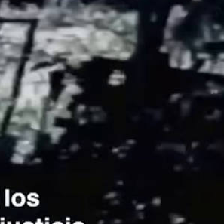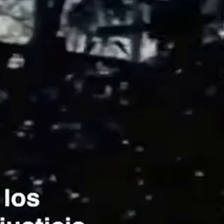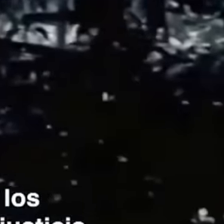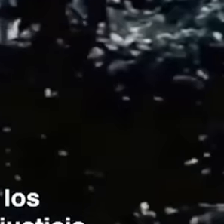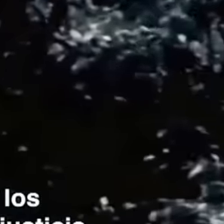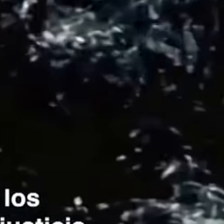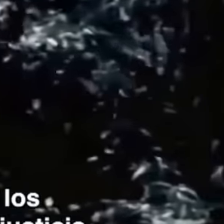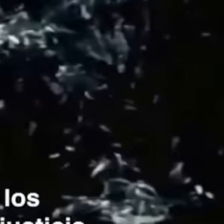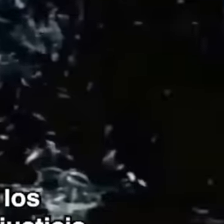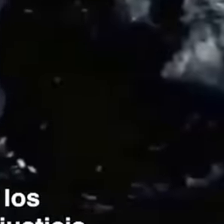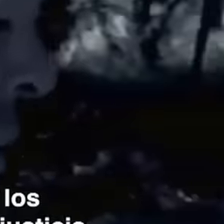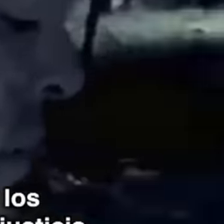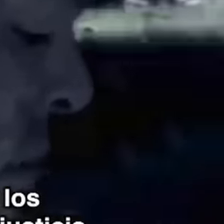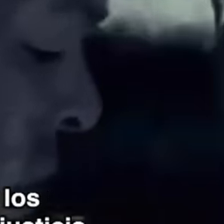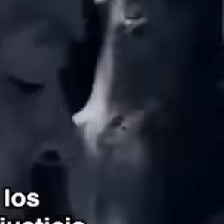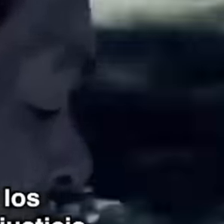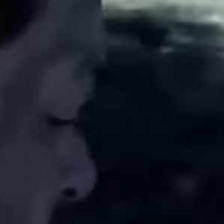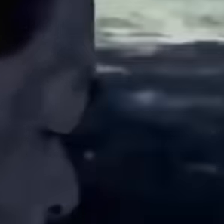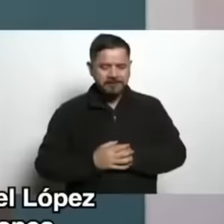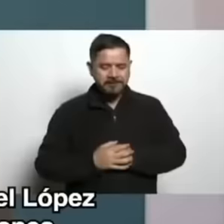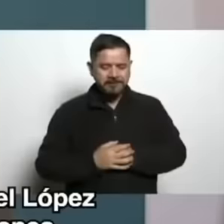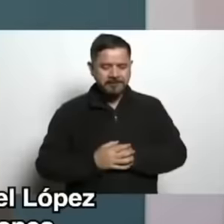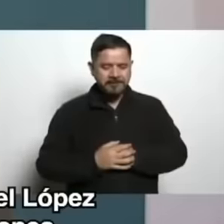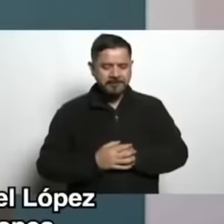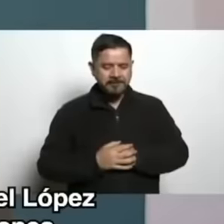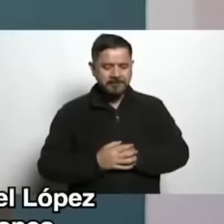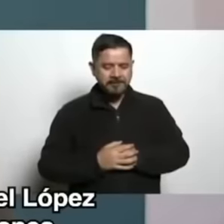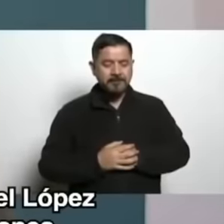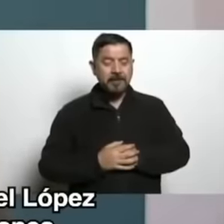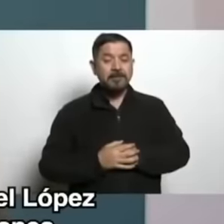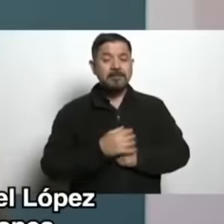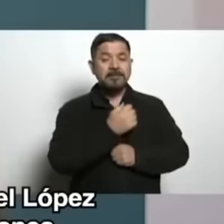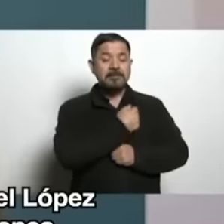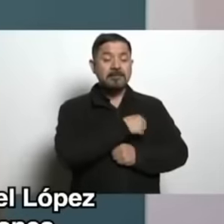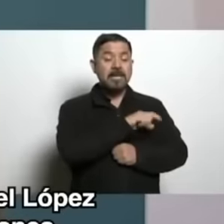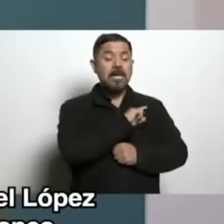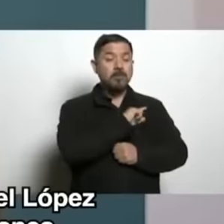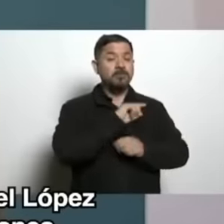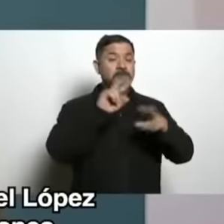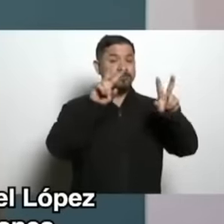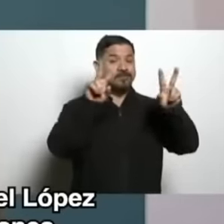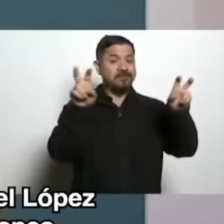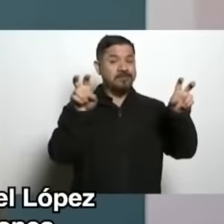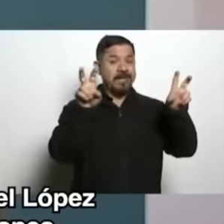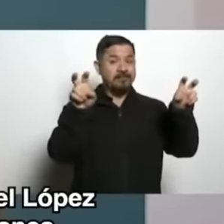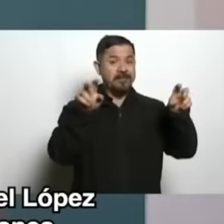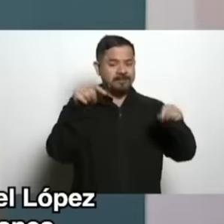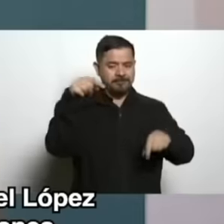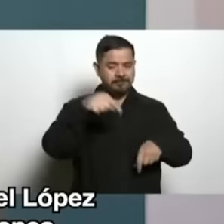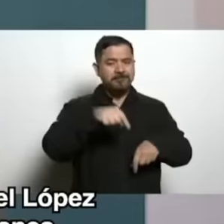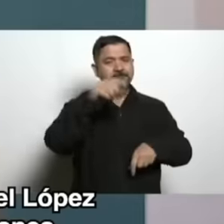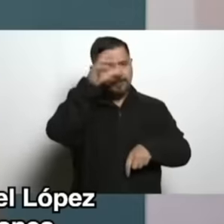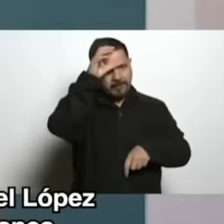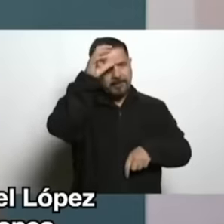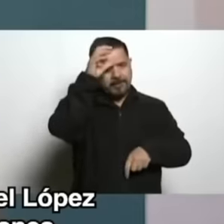Sonora River Basin demand justice on July 4, 2020 2 President Andrés Manuel López Obrador announced the